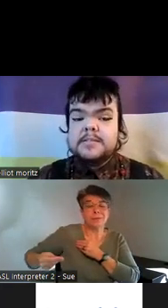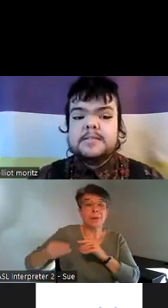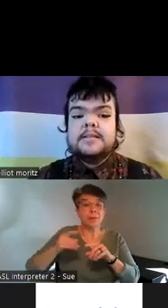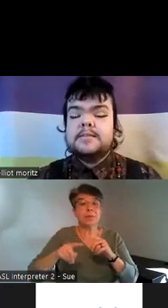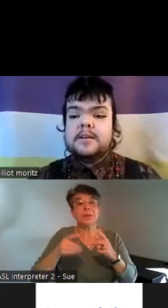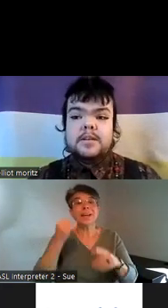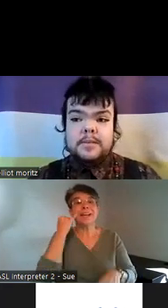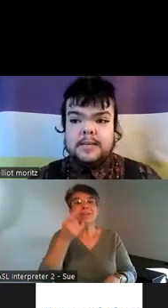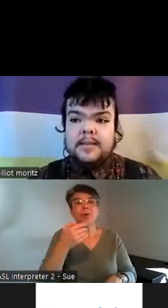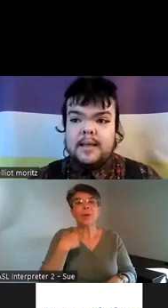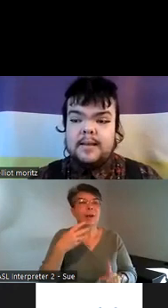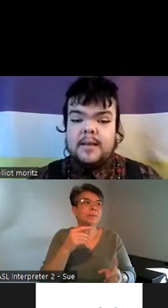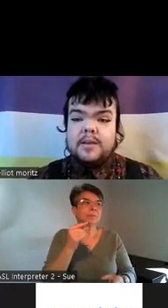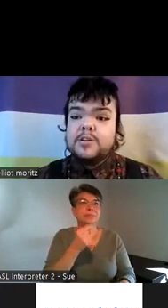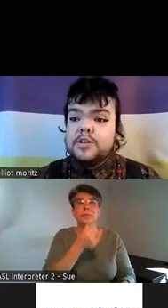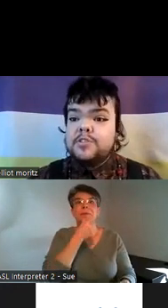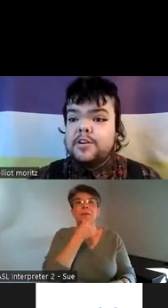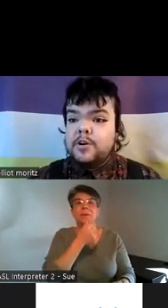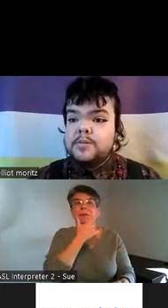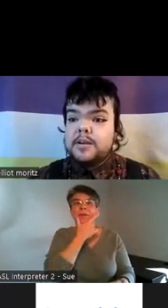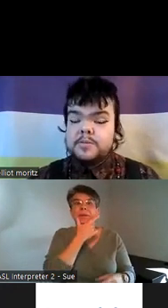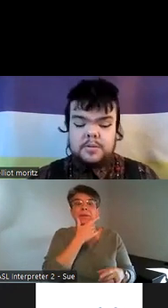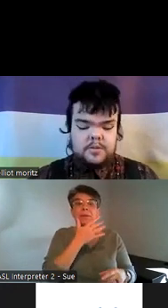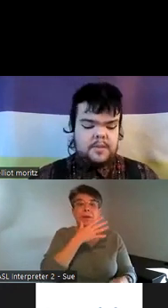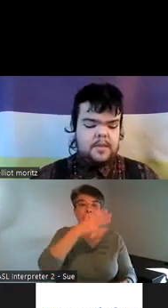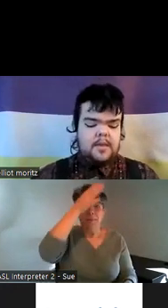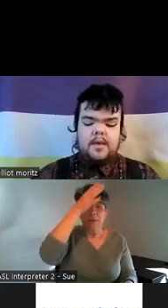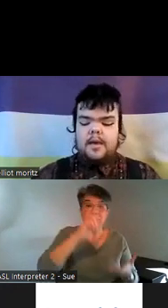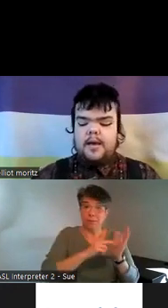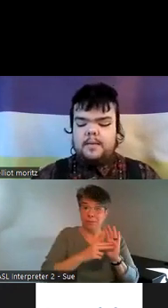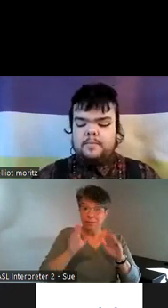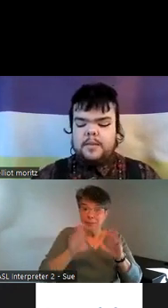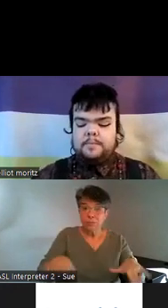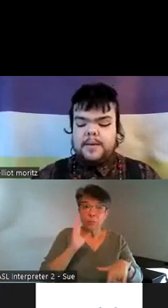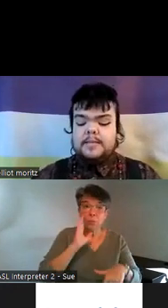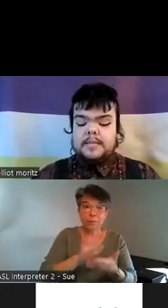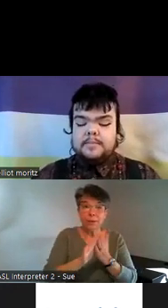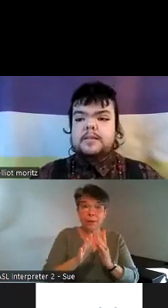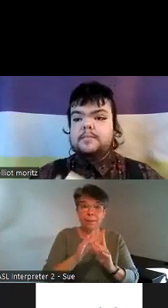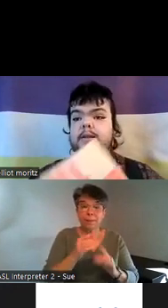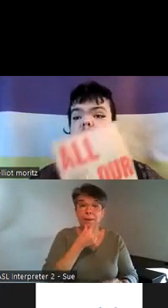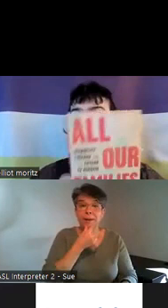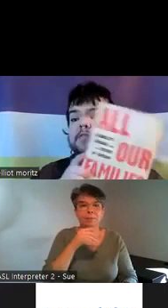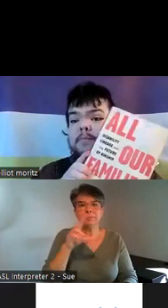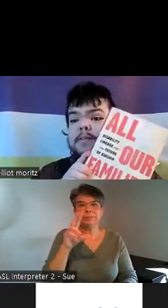doesn't necessarily mean that your children are homosexual um but disabled but all our families